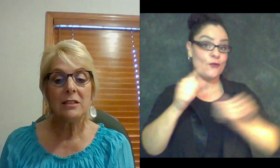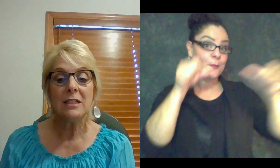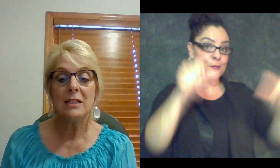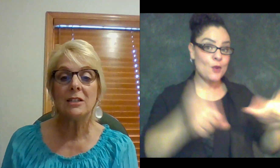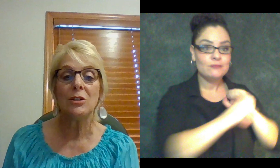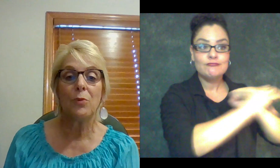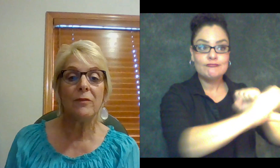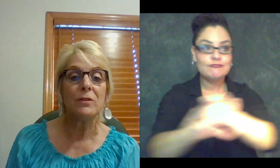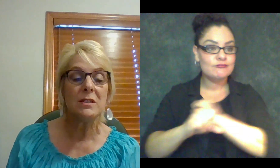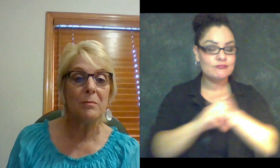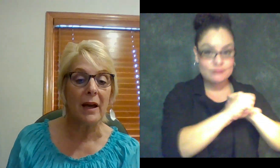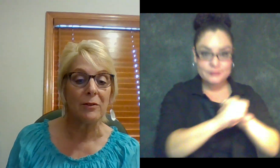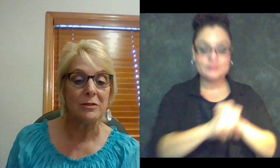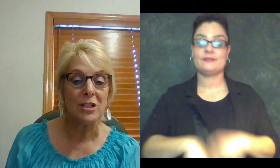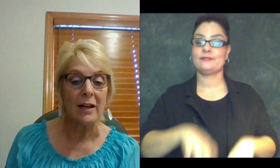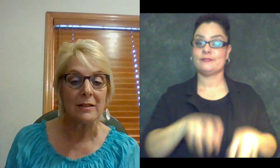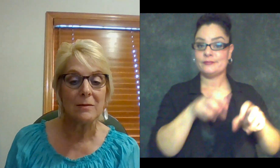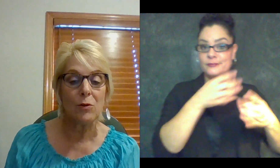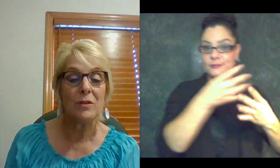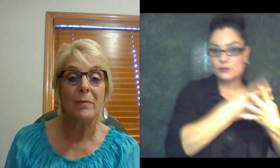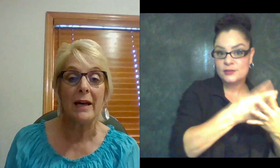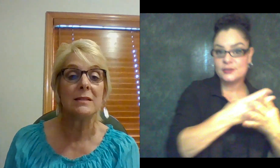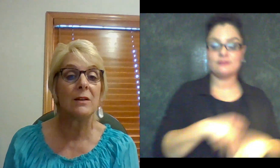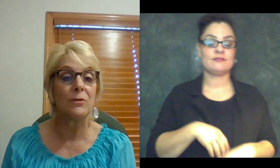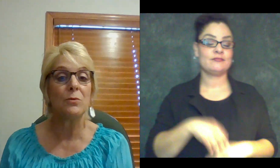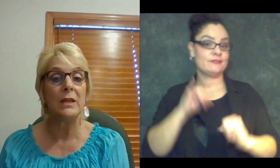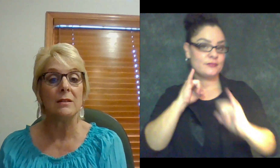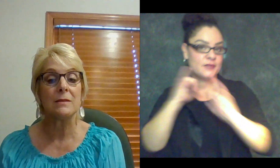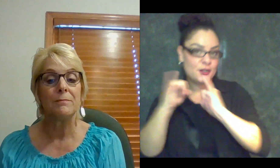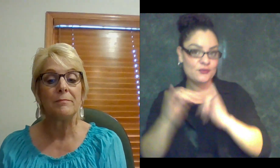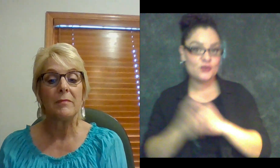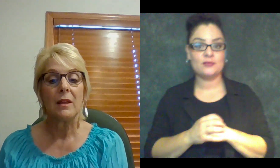and conducted reference and background checks over the past several weeks.